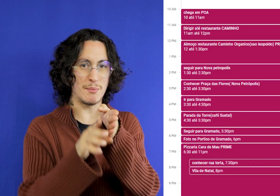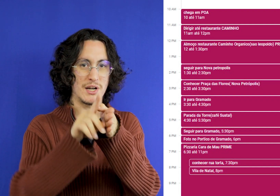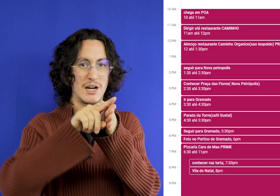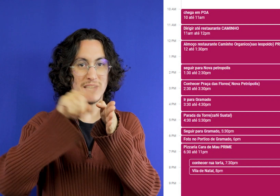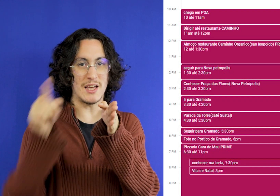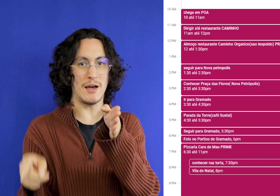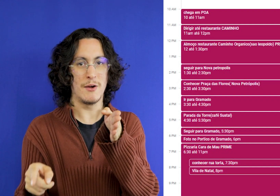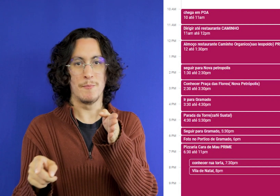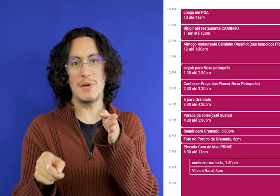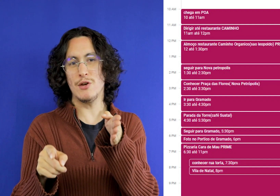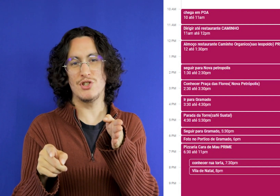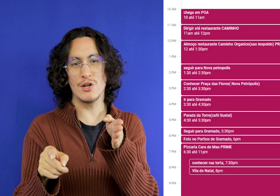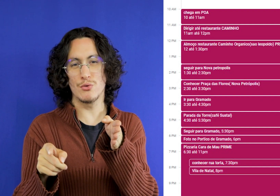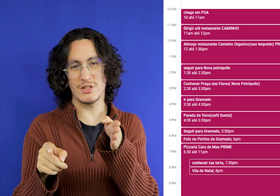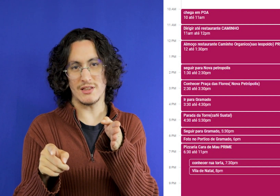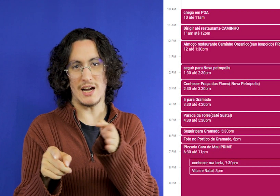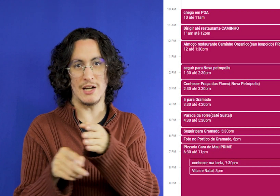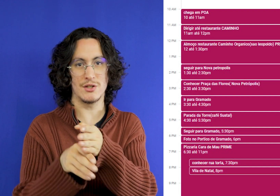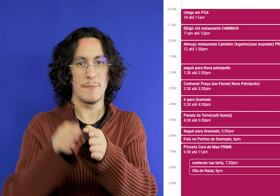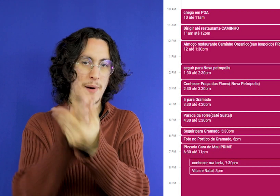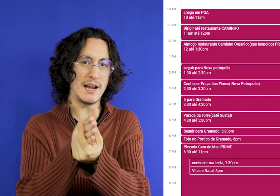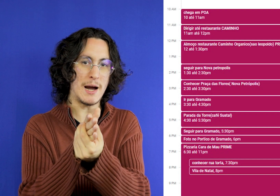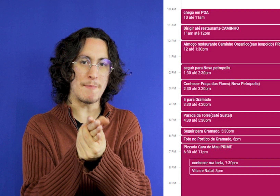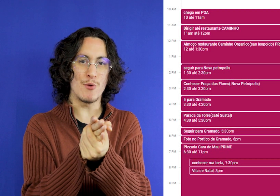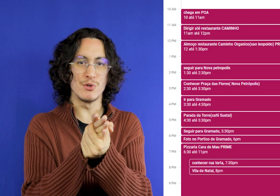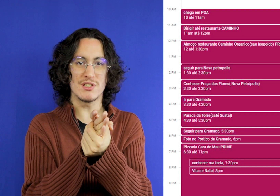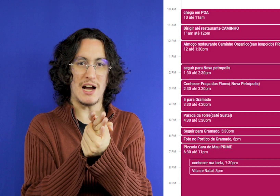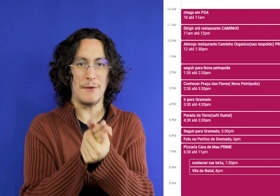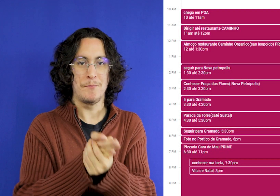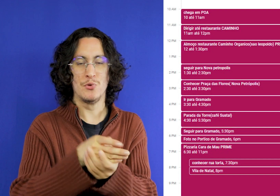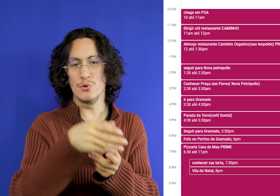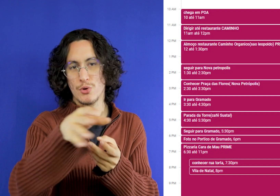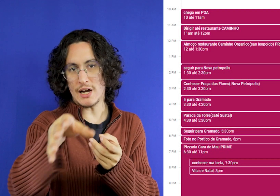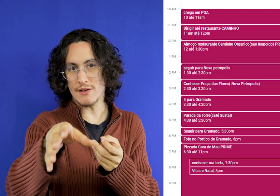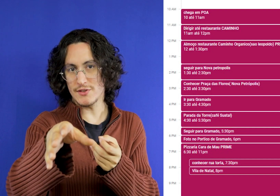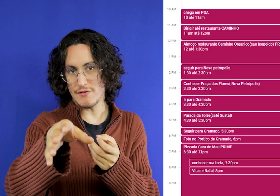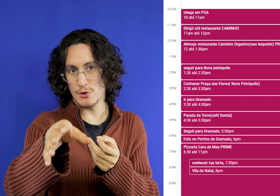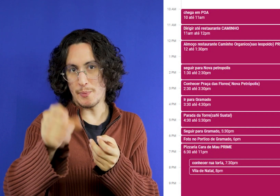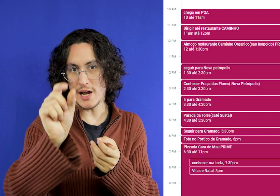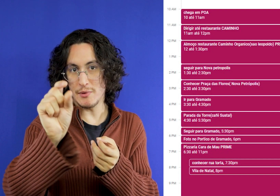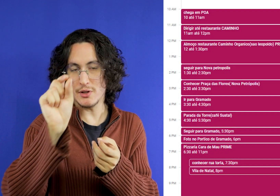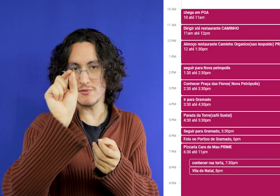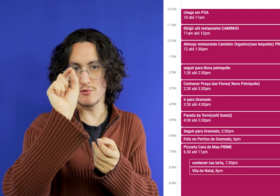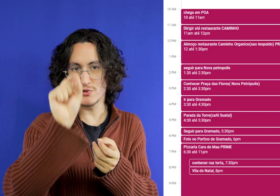there from morning until noon and some of the afternoon you will have lunch at a place by signing up Prime